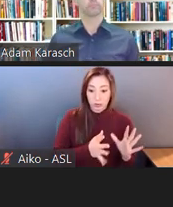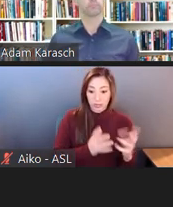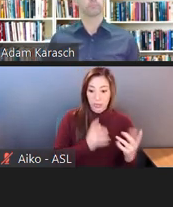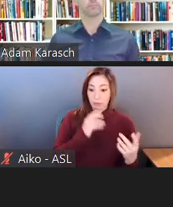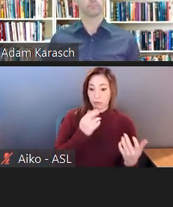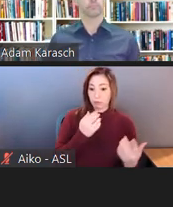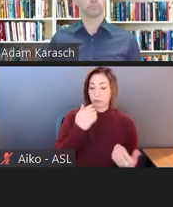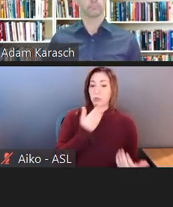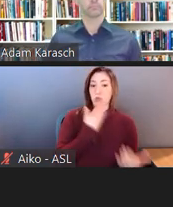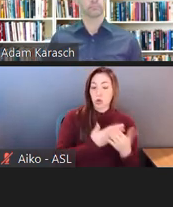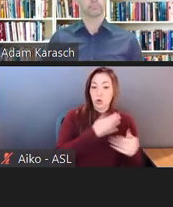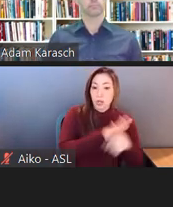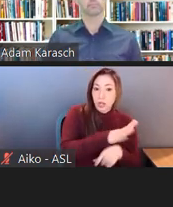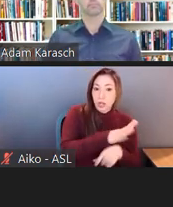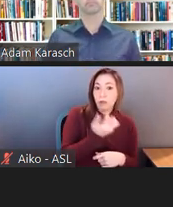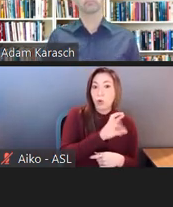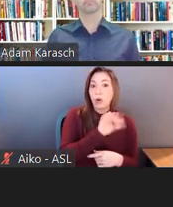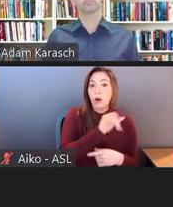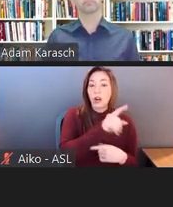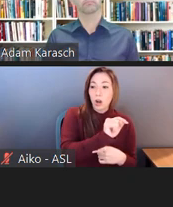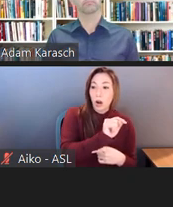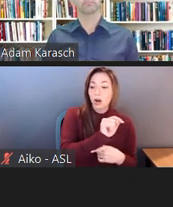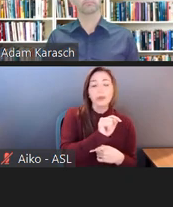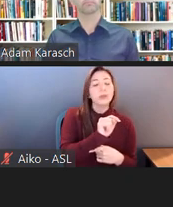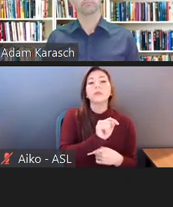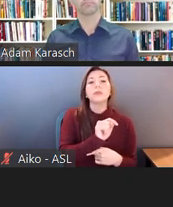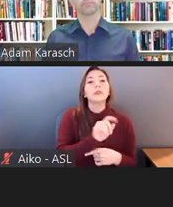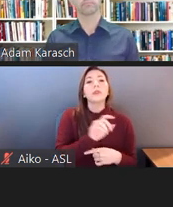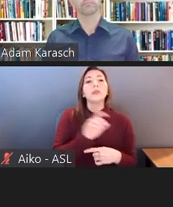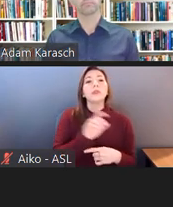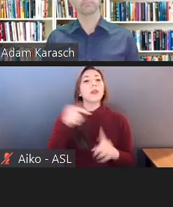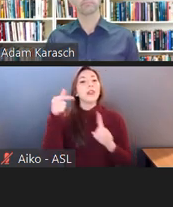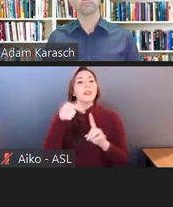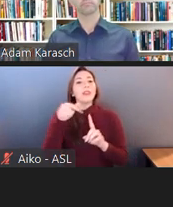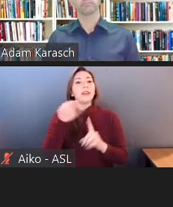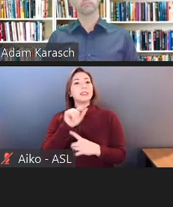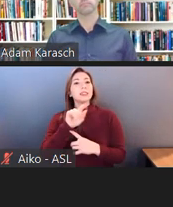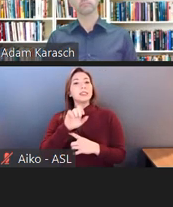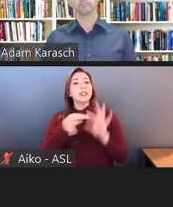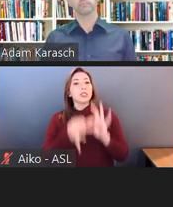was the scope of the accommodation and whether it posed an undue hardship.